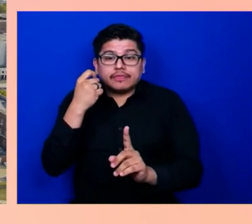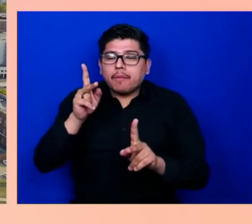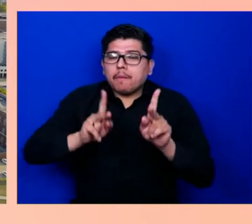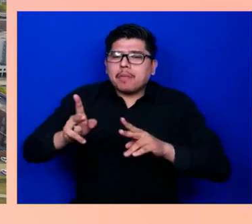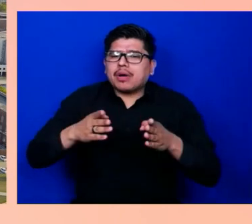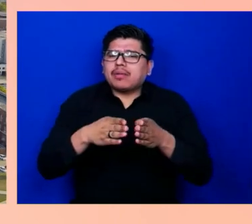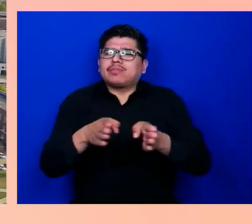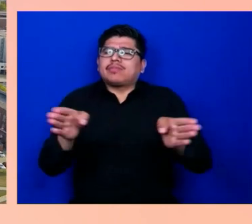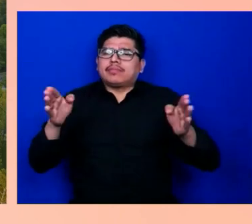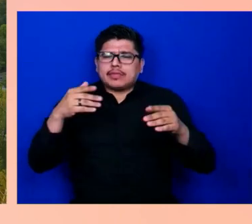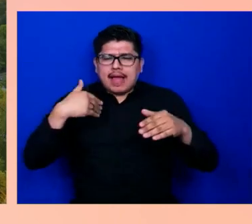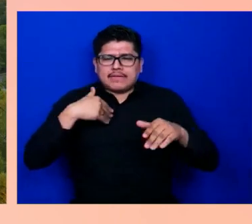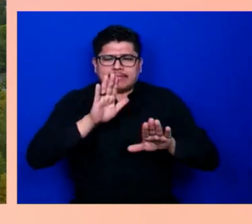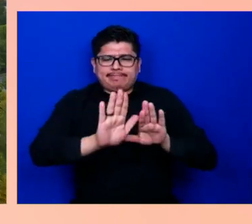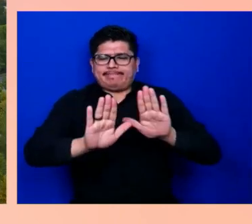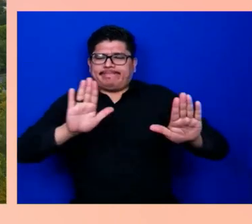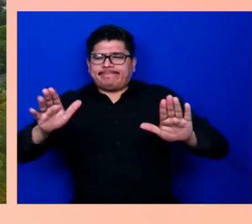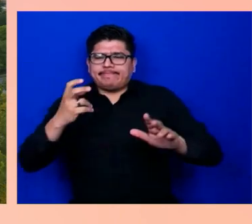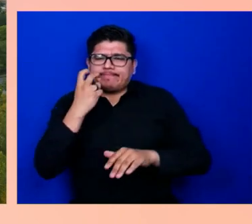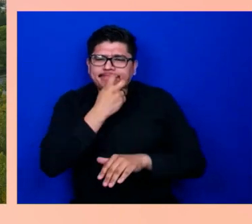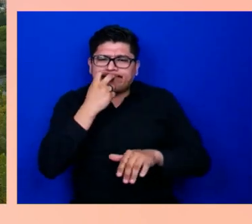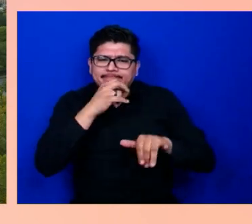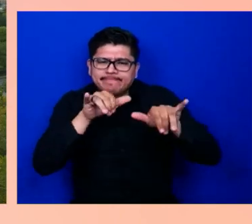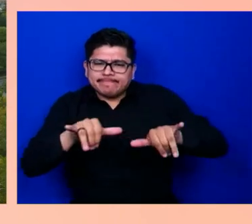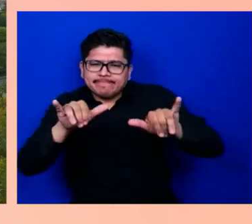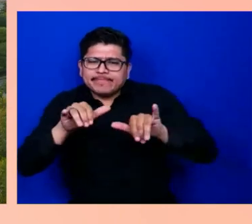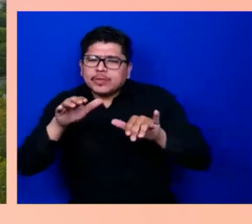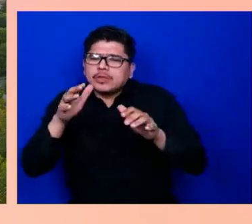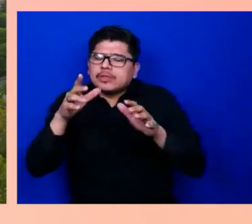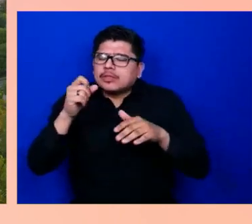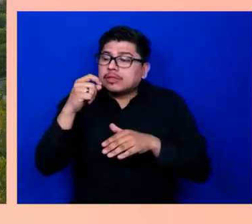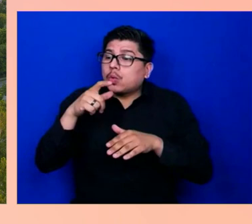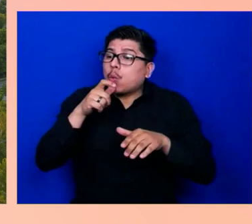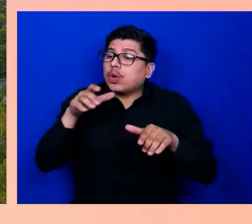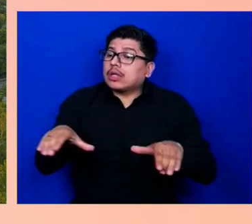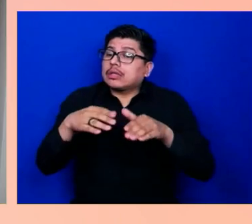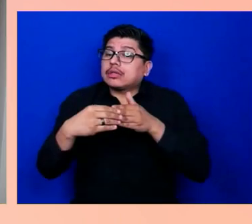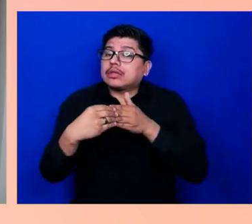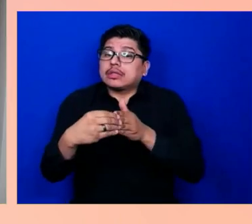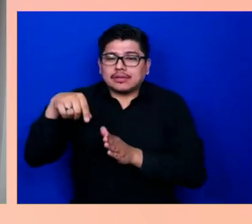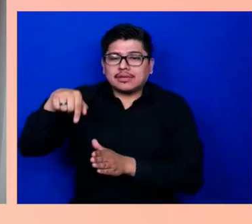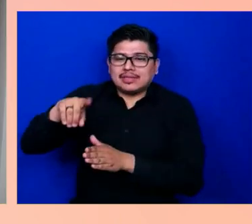Led by the University of Illinois Urbana-Champaign, with support from Amazon,